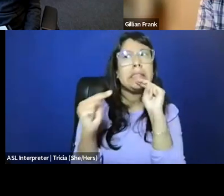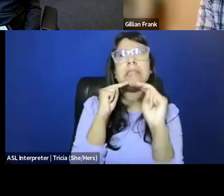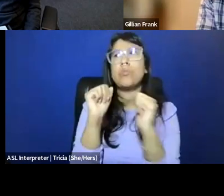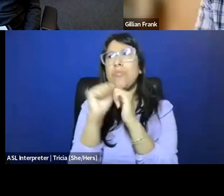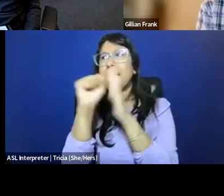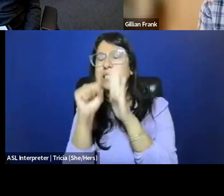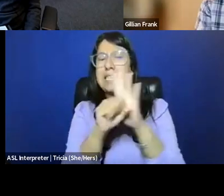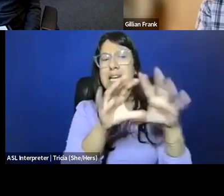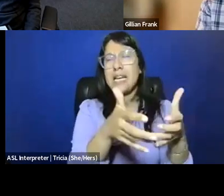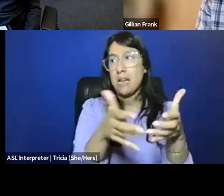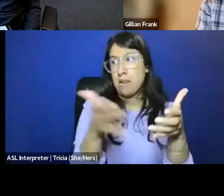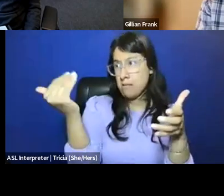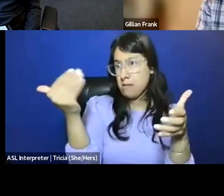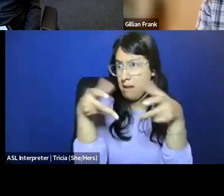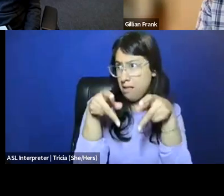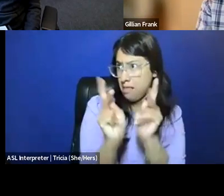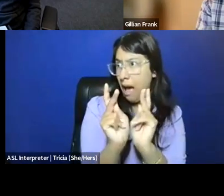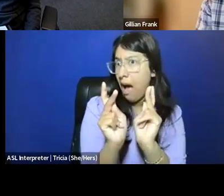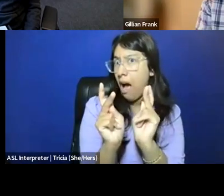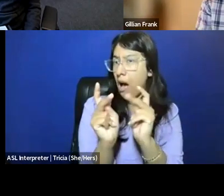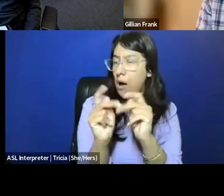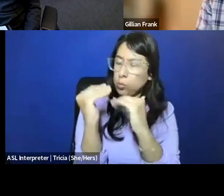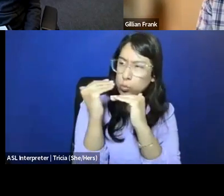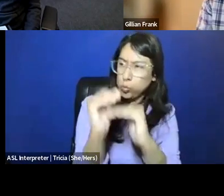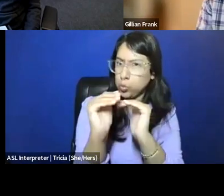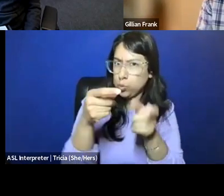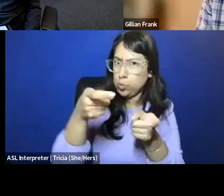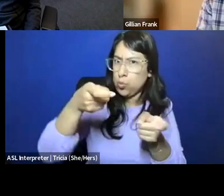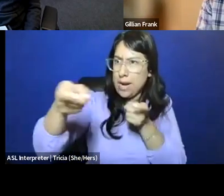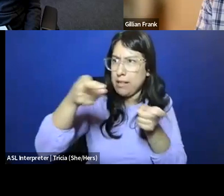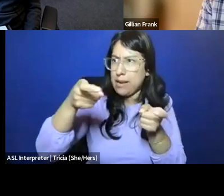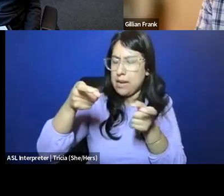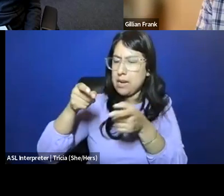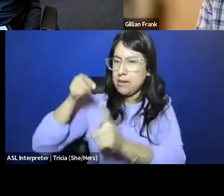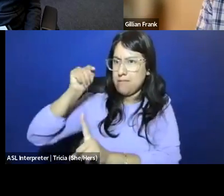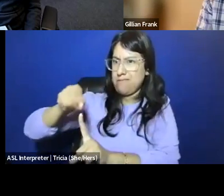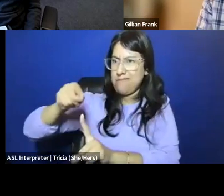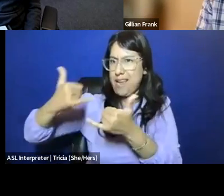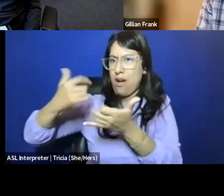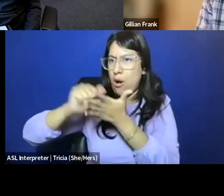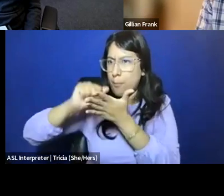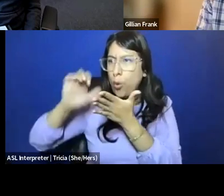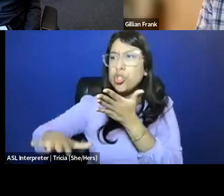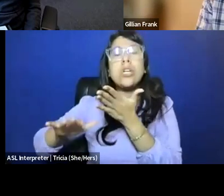to get its blessing for a really tightly regulated form of, say, abortion by sort of selling out